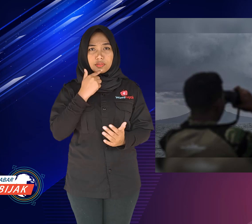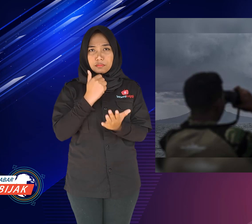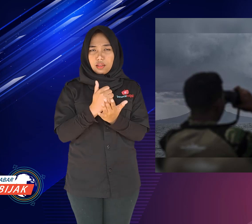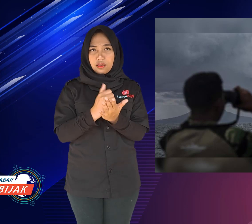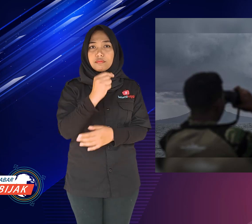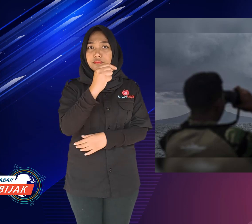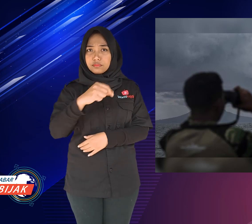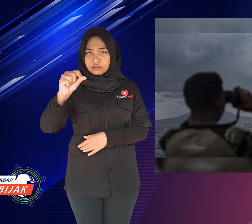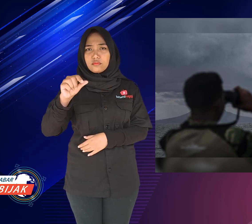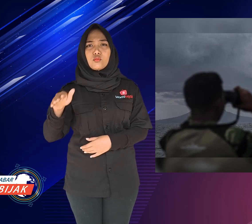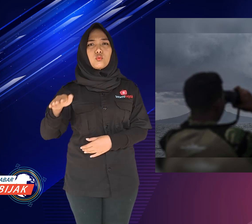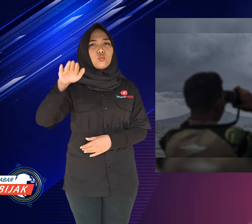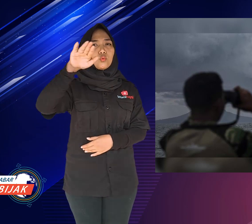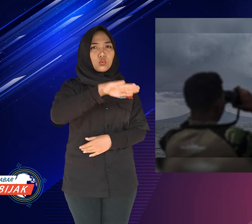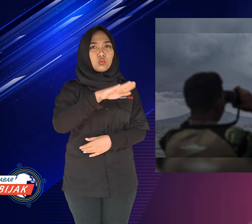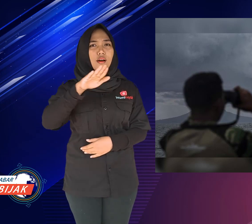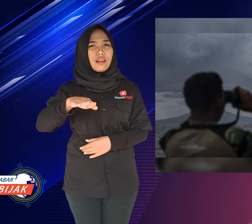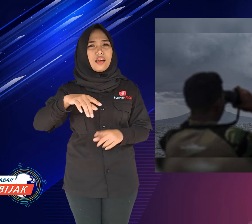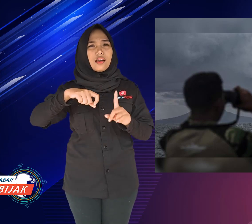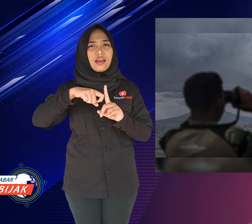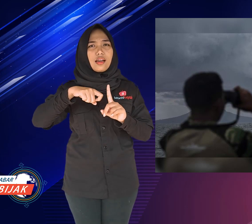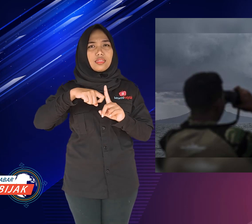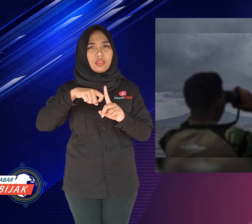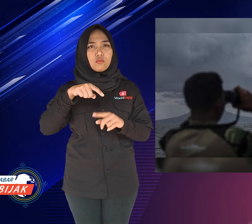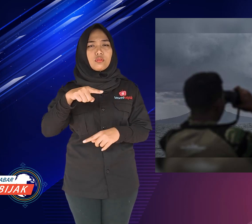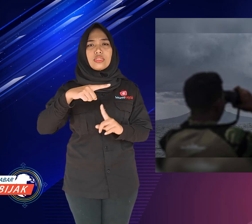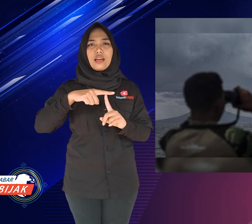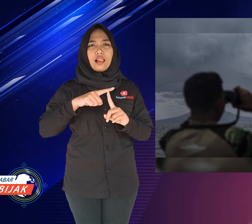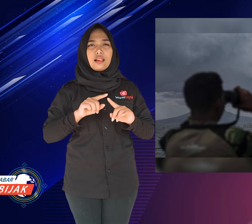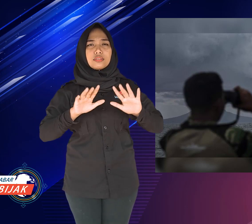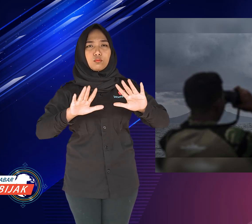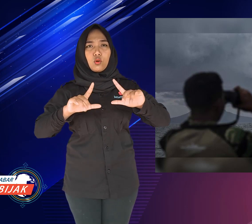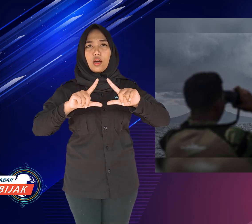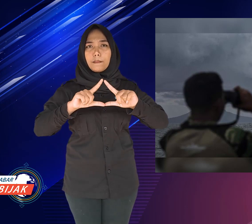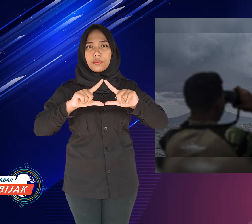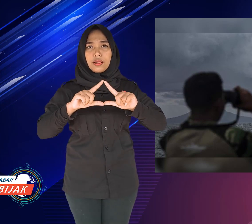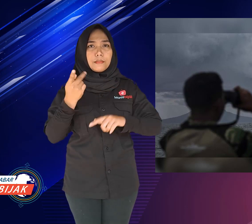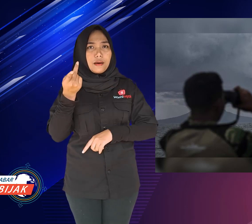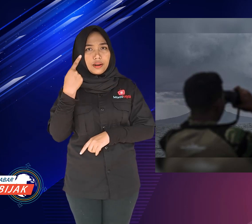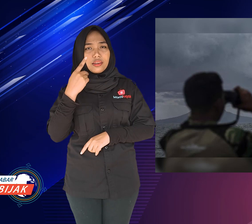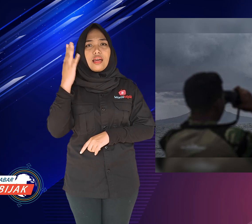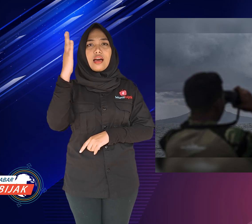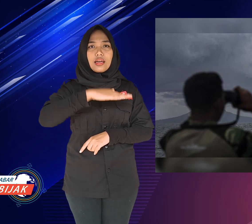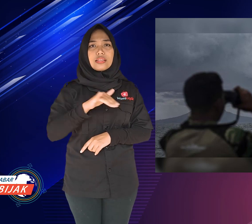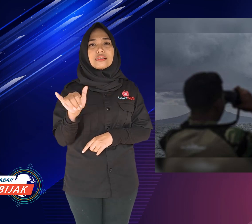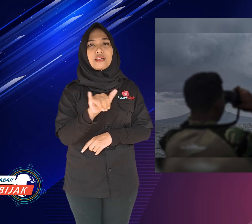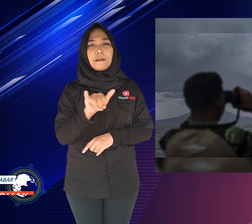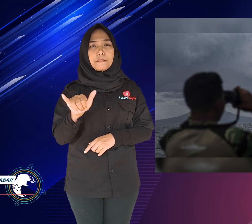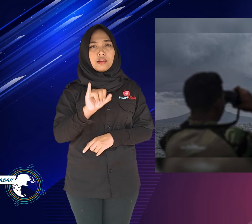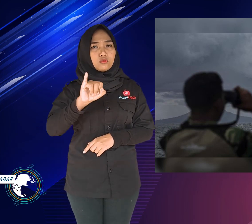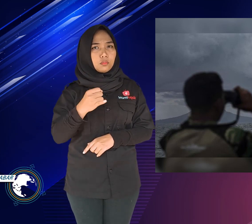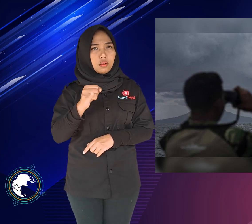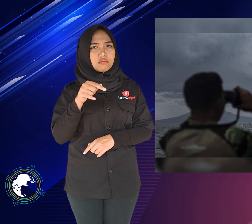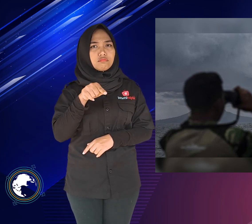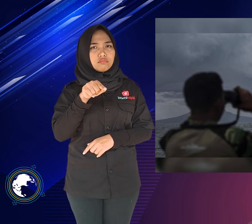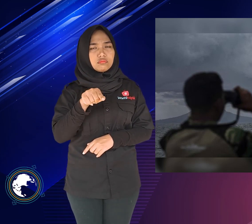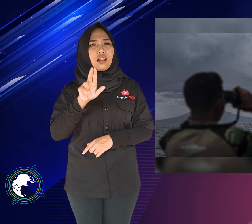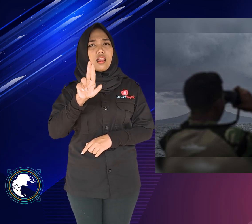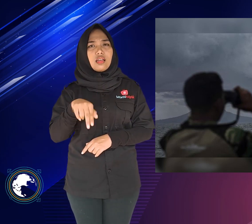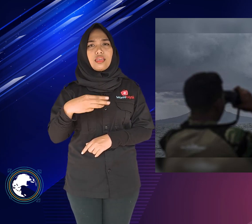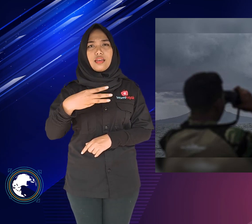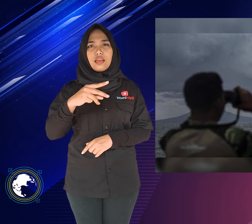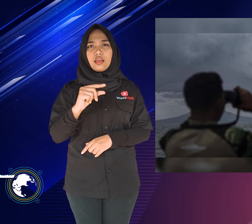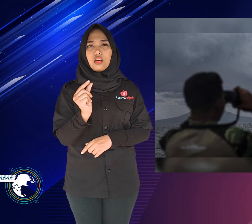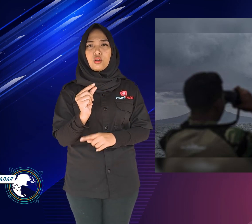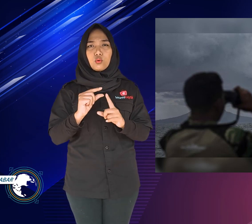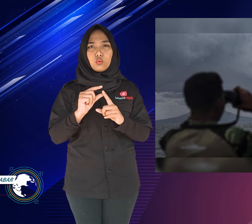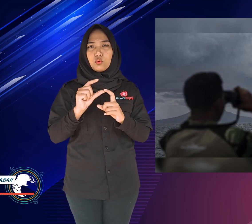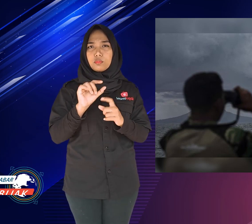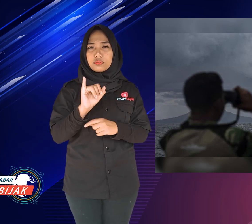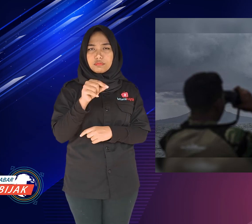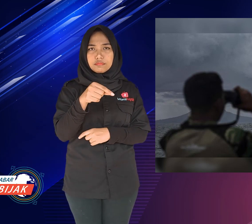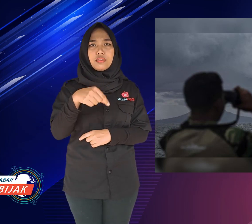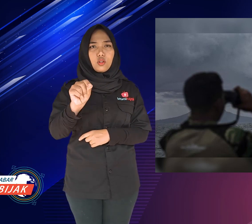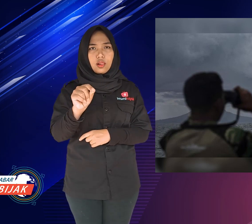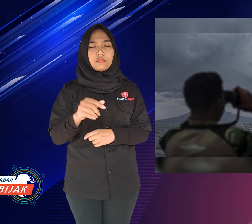It's true that Mount Anak Krakatau on April 10, Friday also erupted.